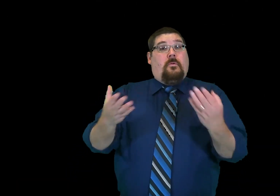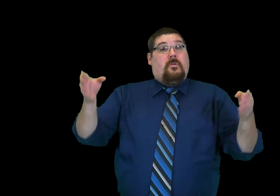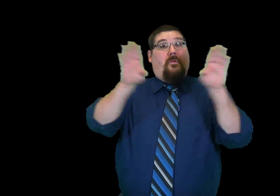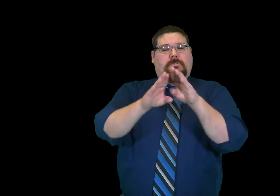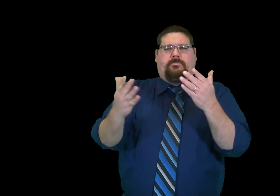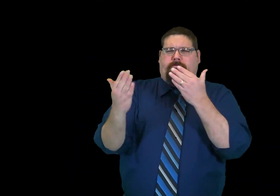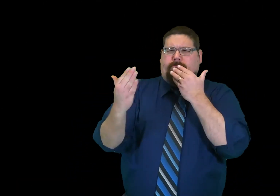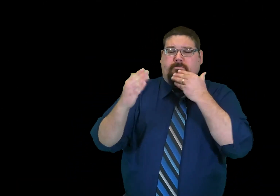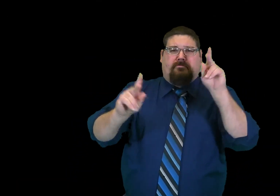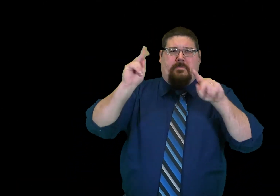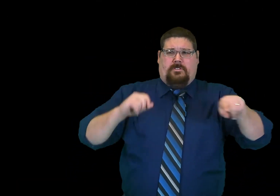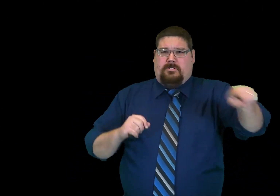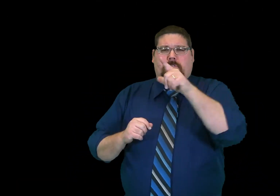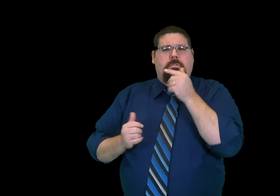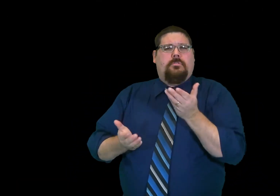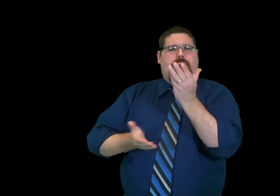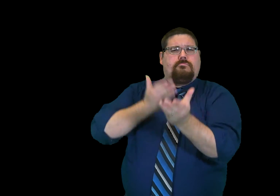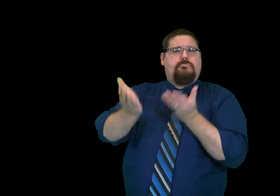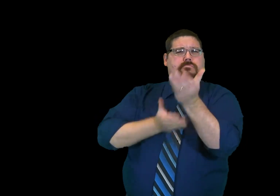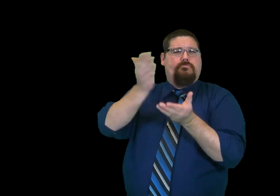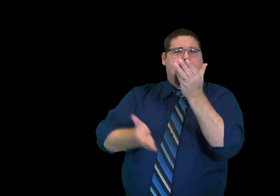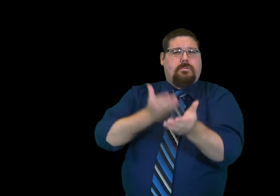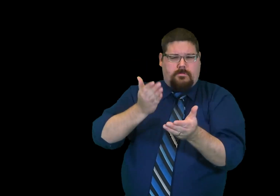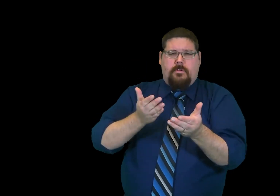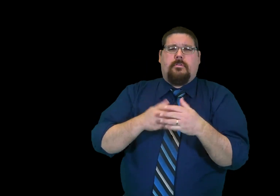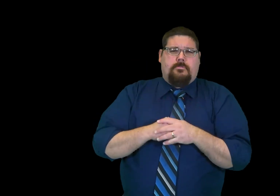In closing, I would like to thank everyone who has turned in their nominations.